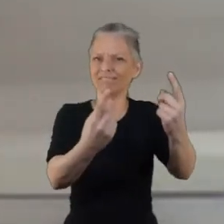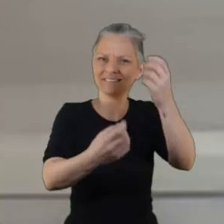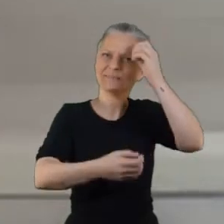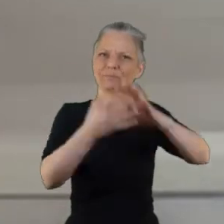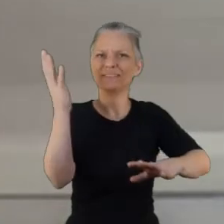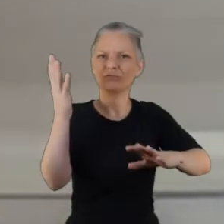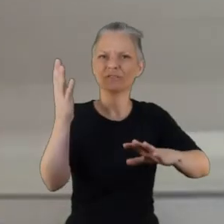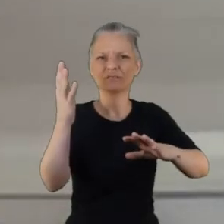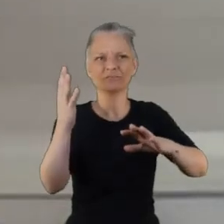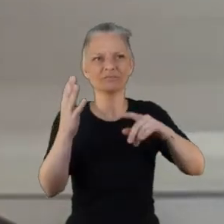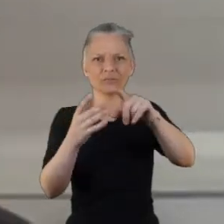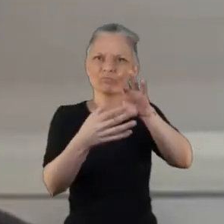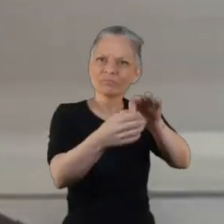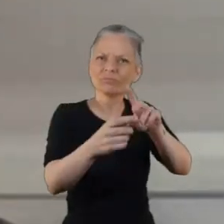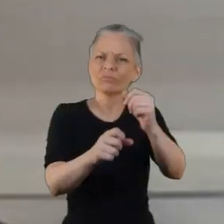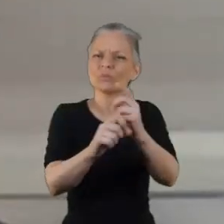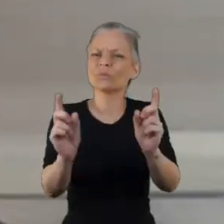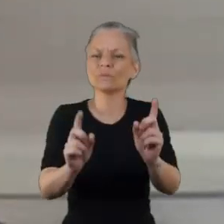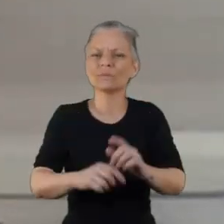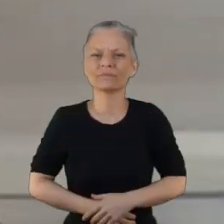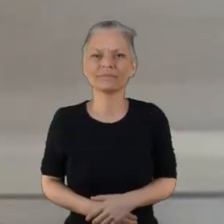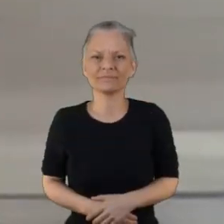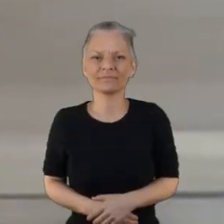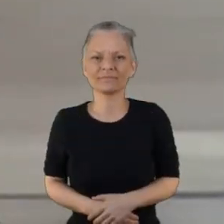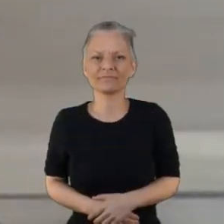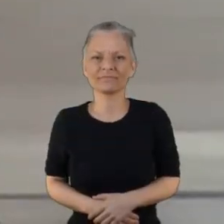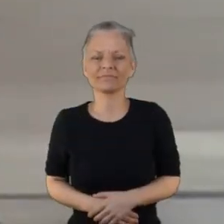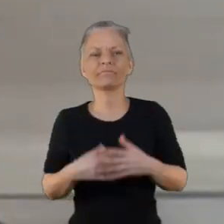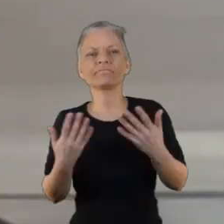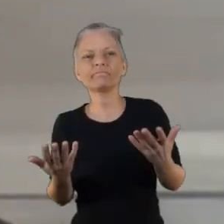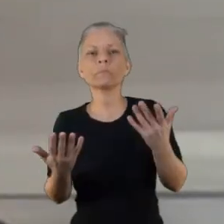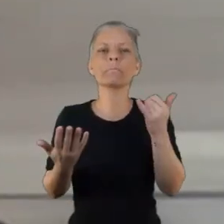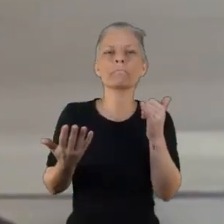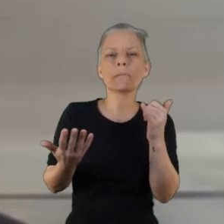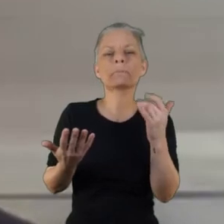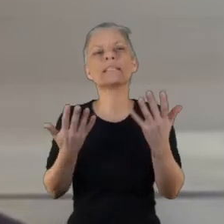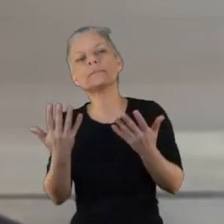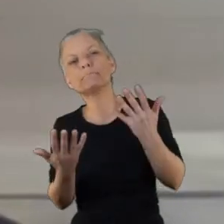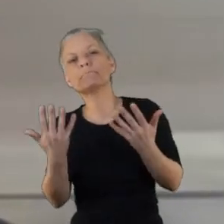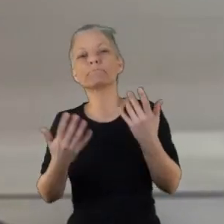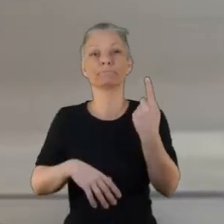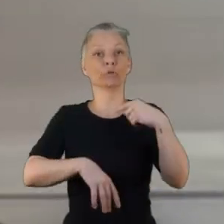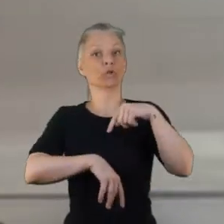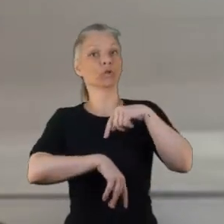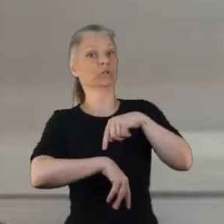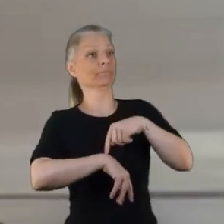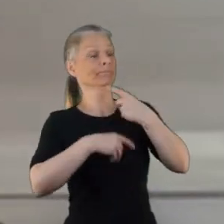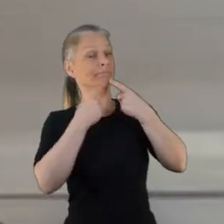a whole person approach and these are very much kind of values that we would share sso that was that was quite nice to to read.